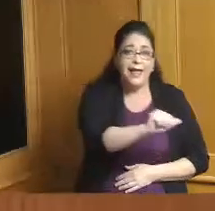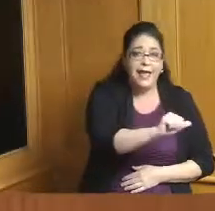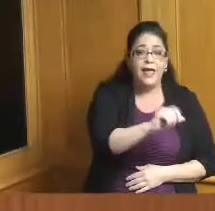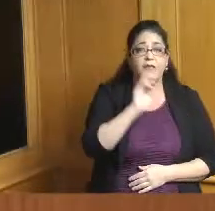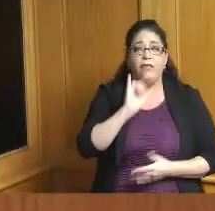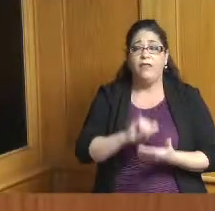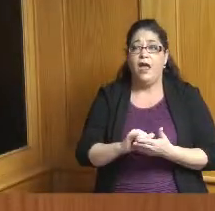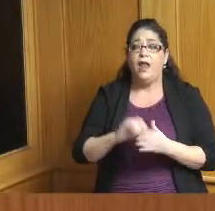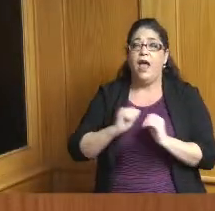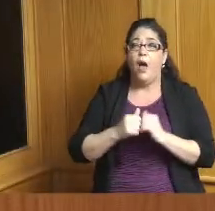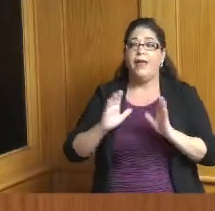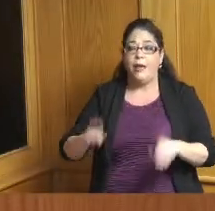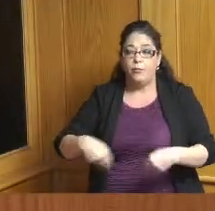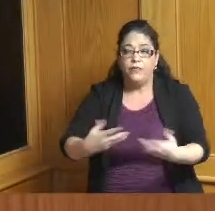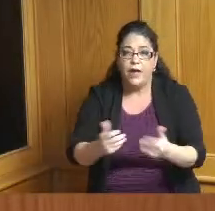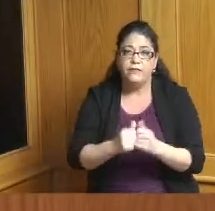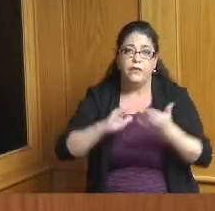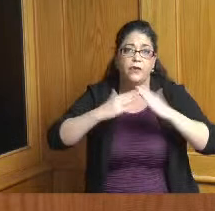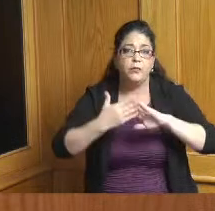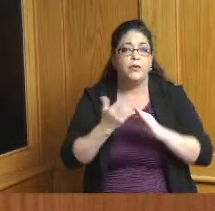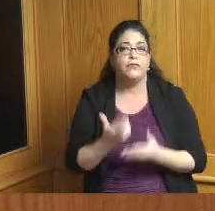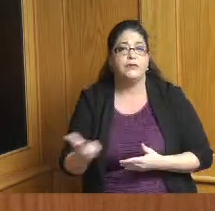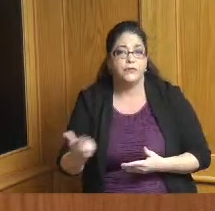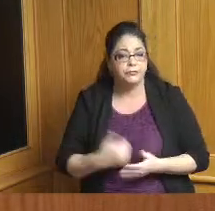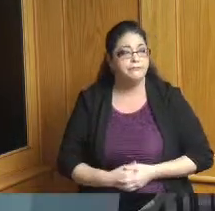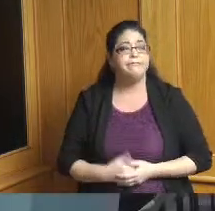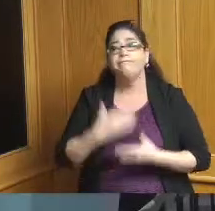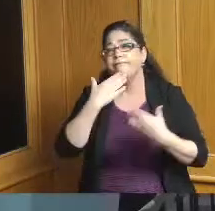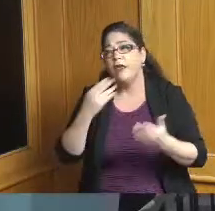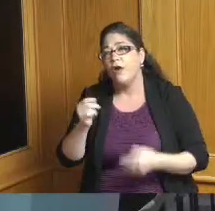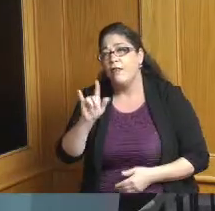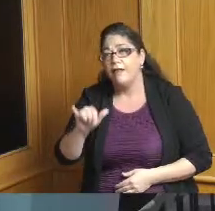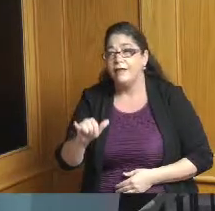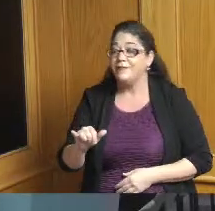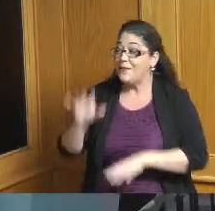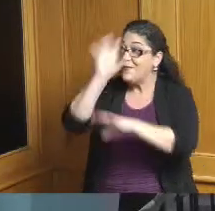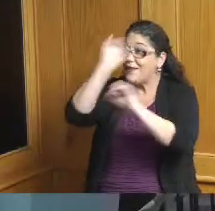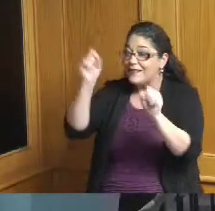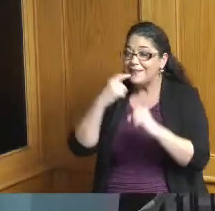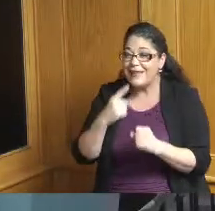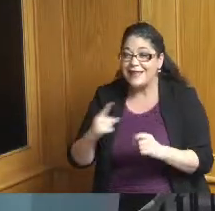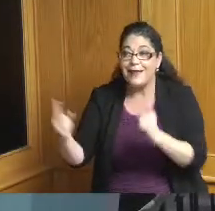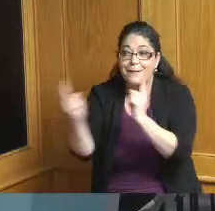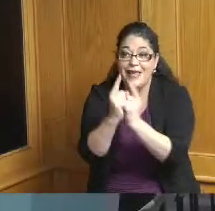out into the community so thanks Holly thank you and Holly meet your partner you'll be I'm going